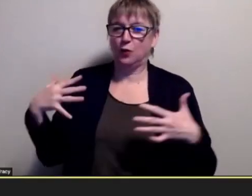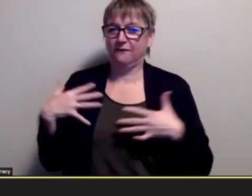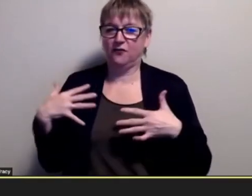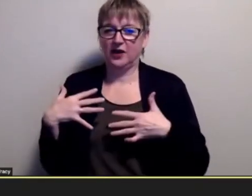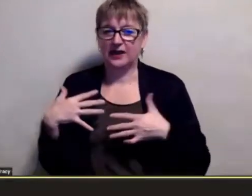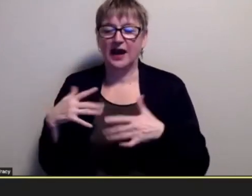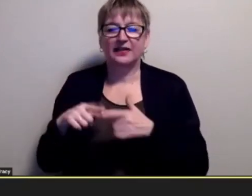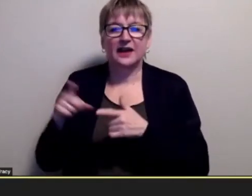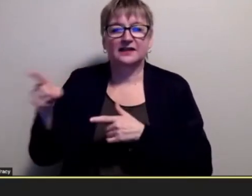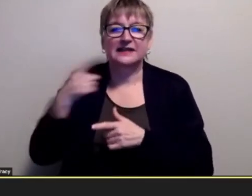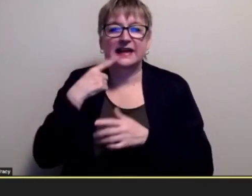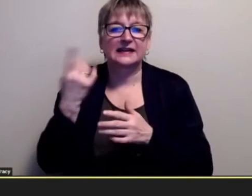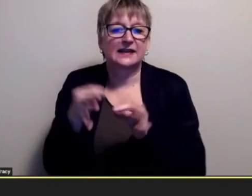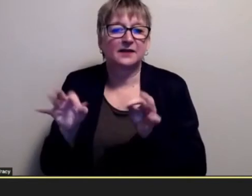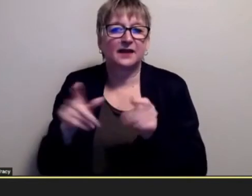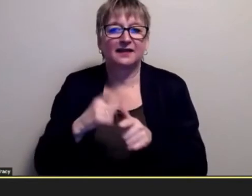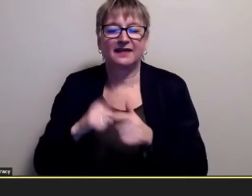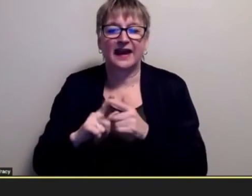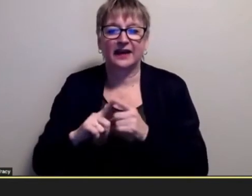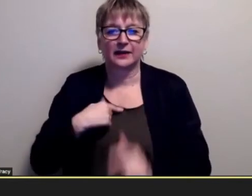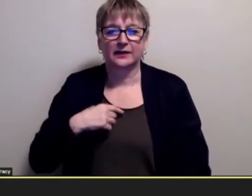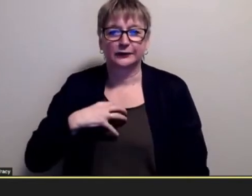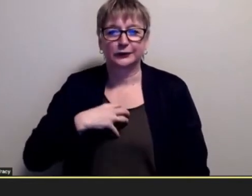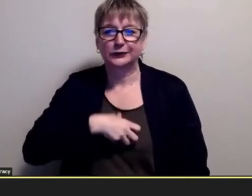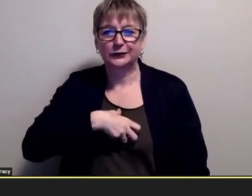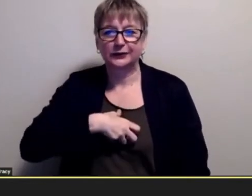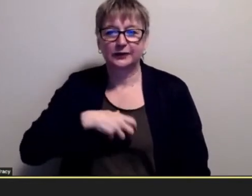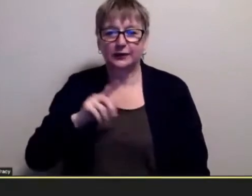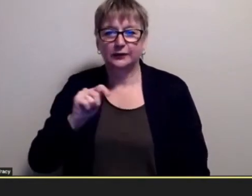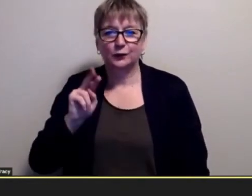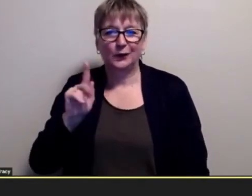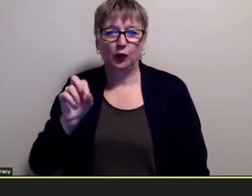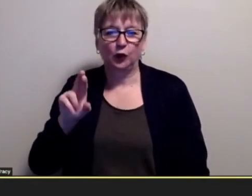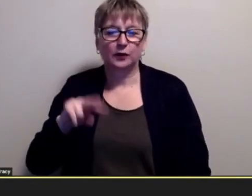you know i would get you know overly depressed or something